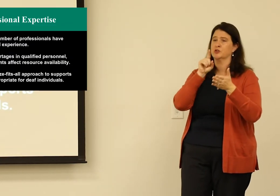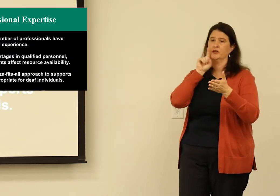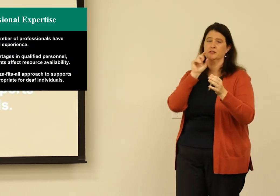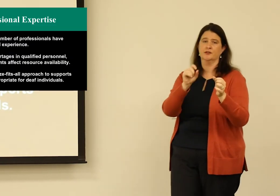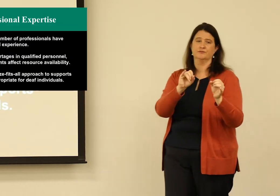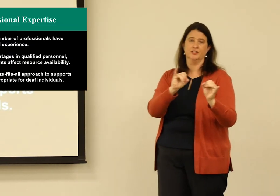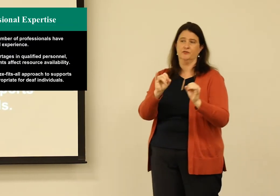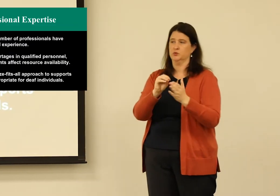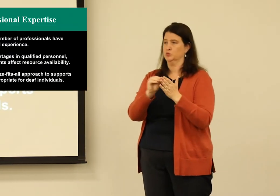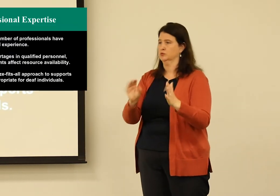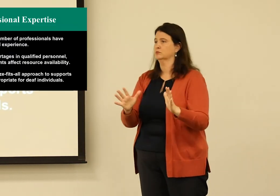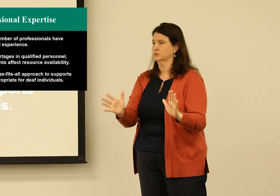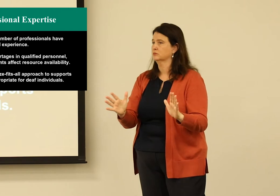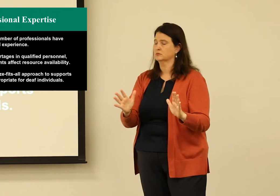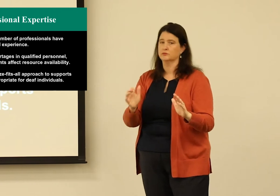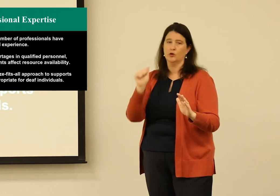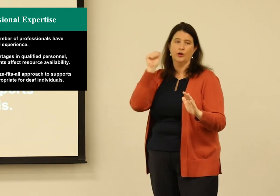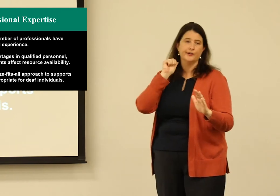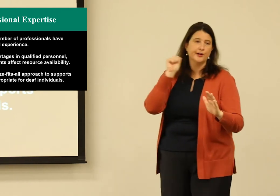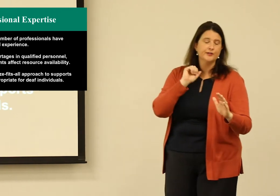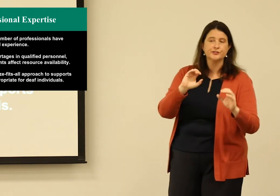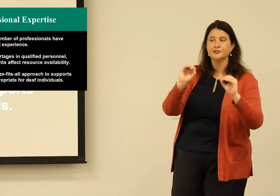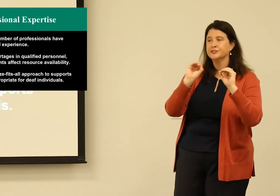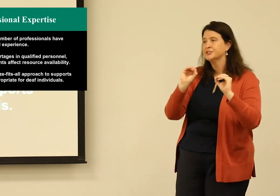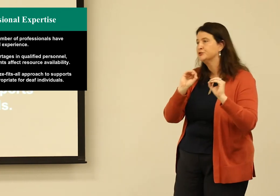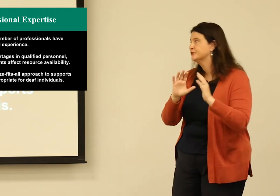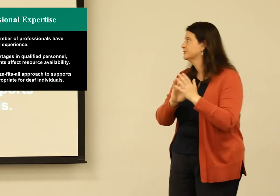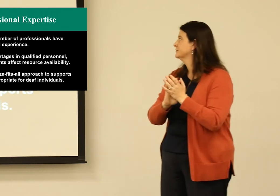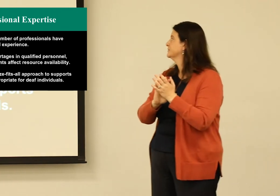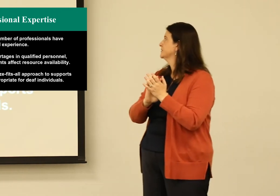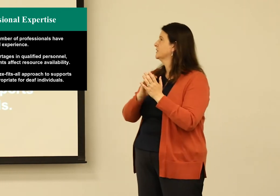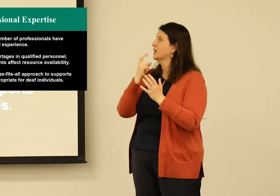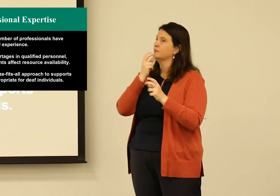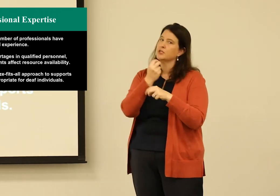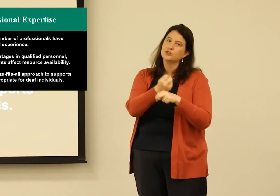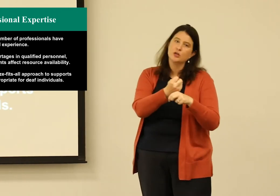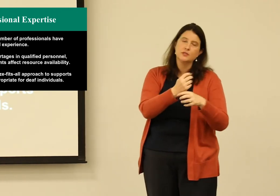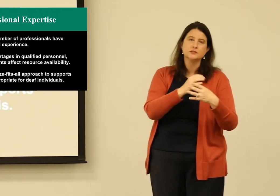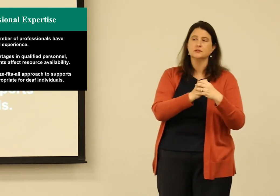So there are a number of professionals involved in serving deaf individuals in education. Whether they be audiologists